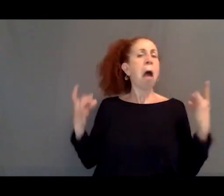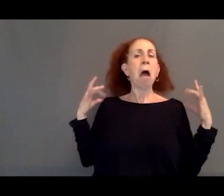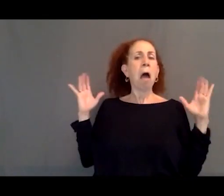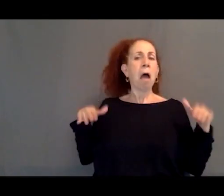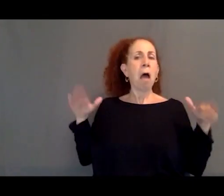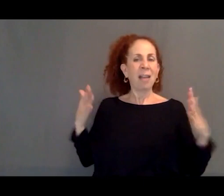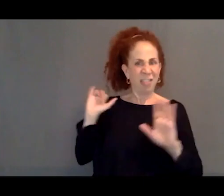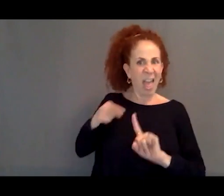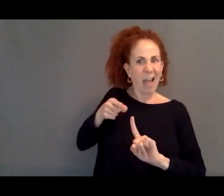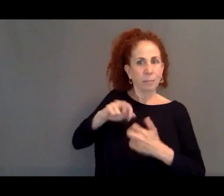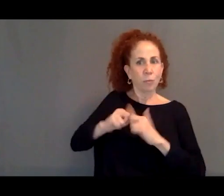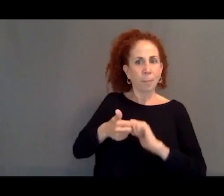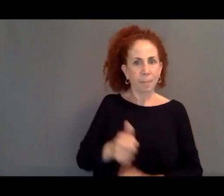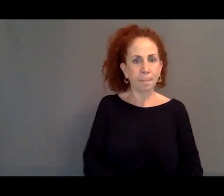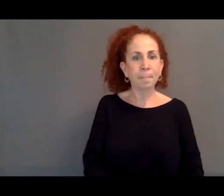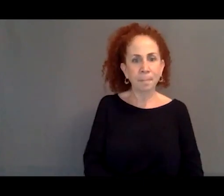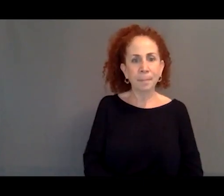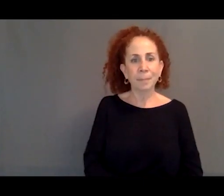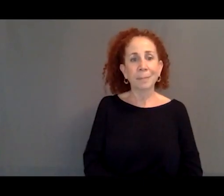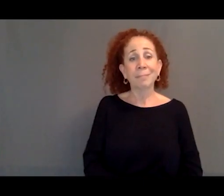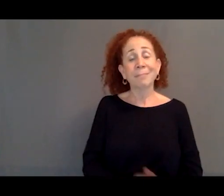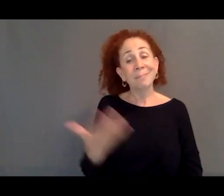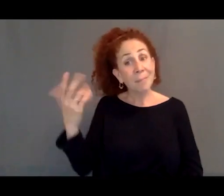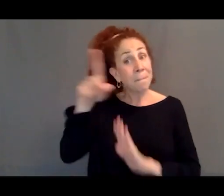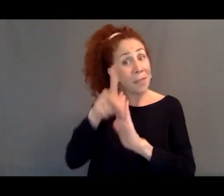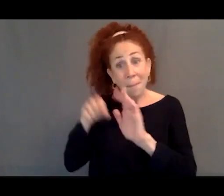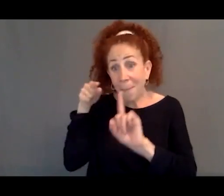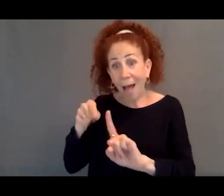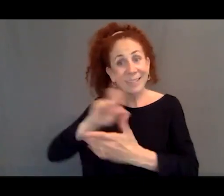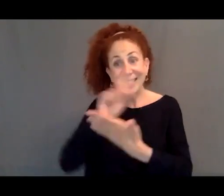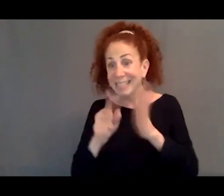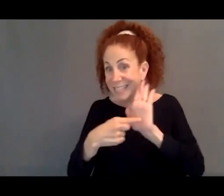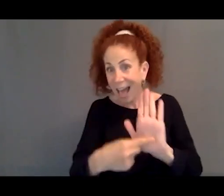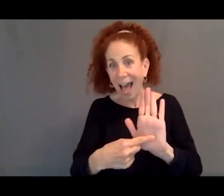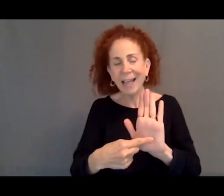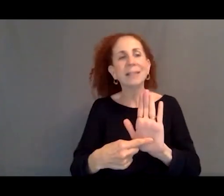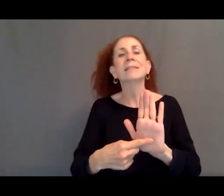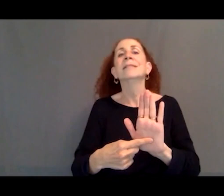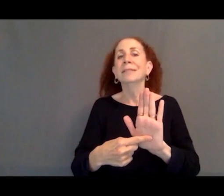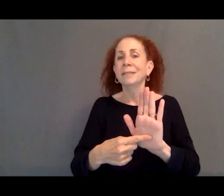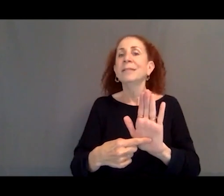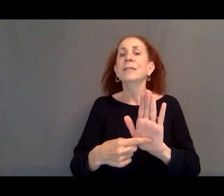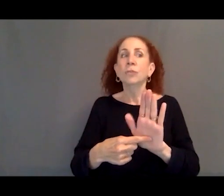that I think is problematic. It's a policy that's designed to make it hard, to make it dangerous.